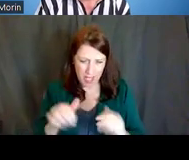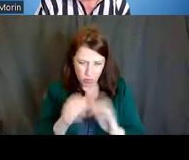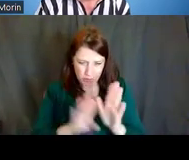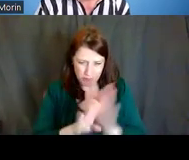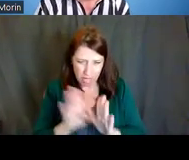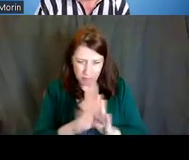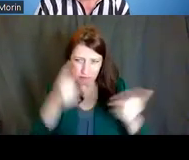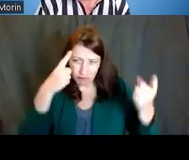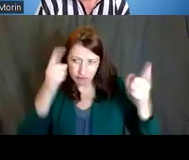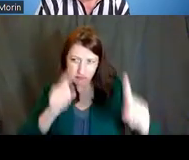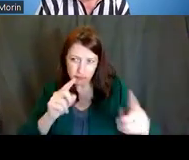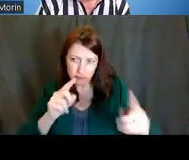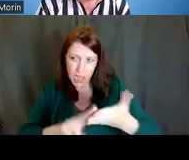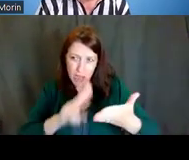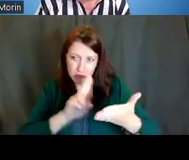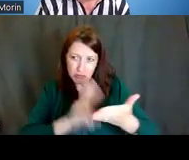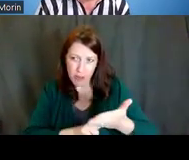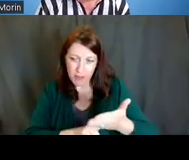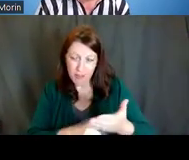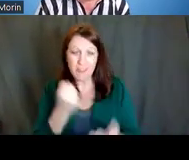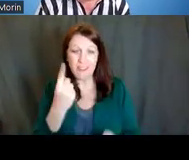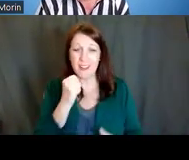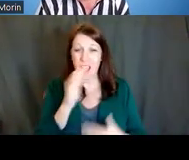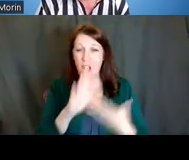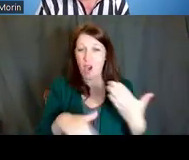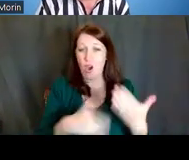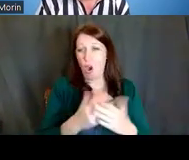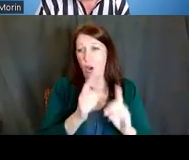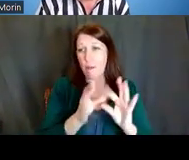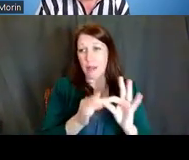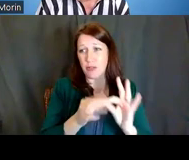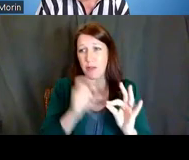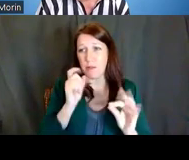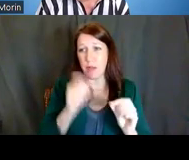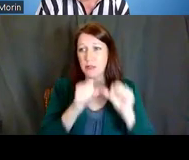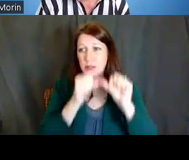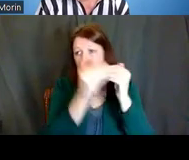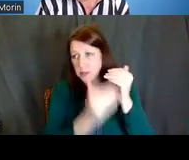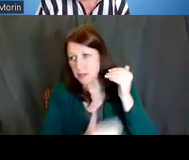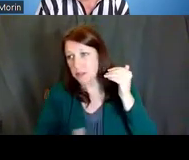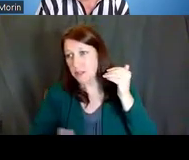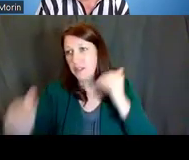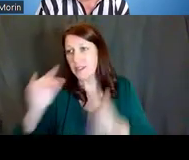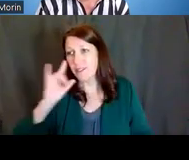Keep in mind that not all mentoring relationships have to be infinite; you can have a mentoring contract